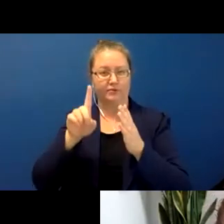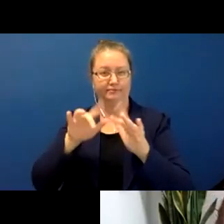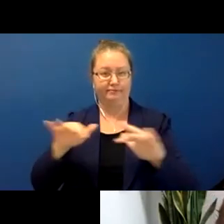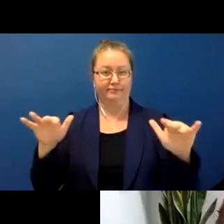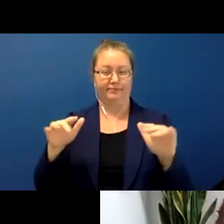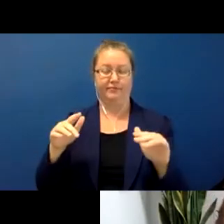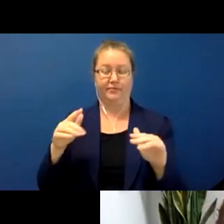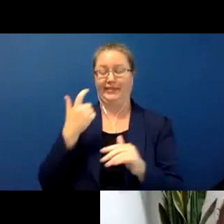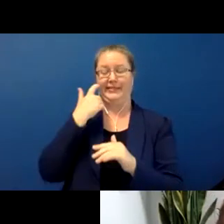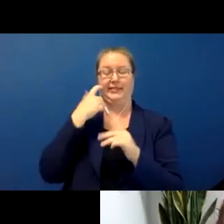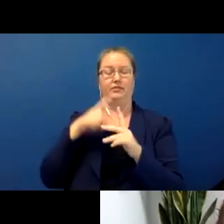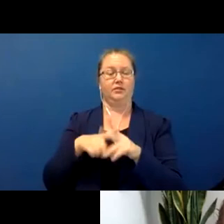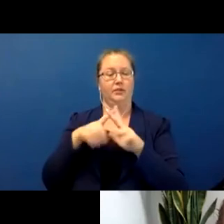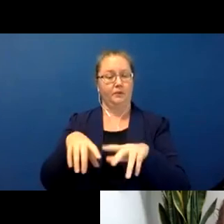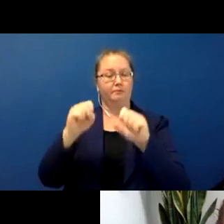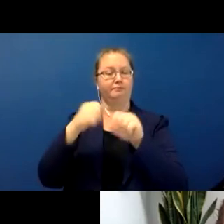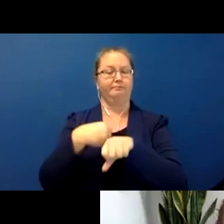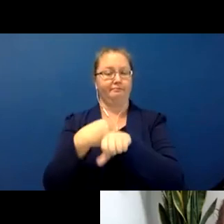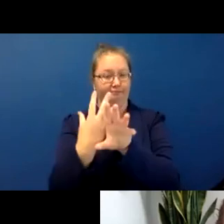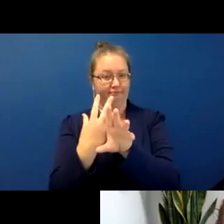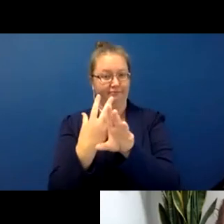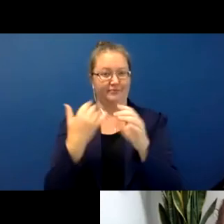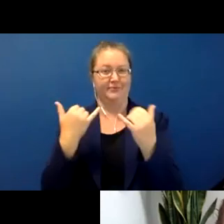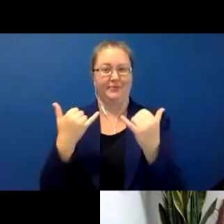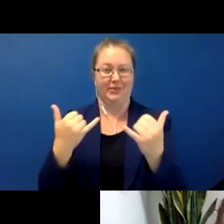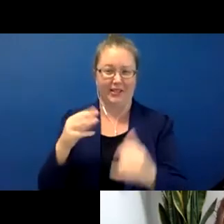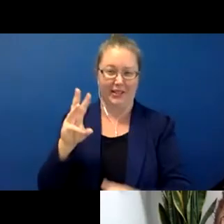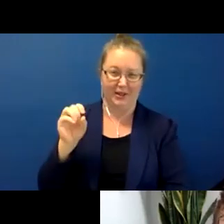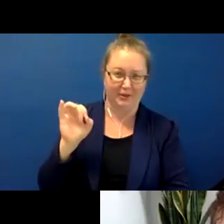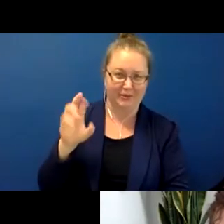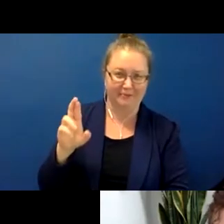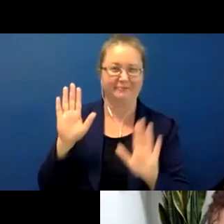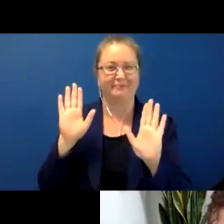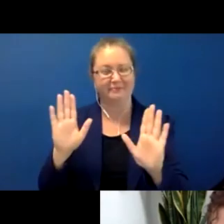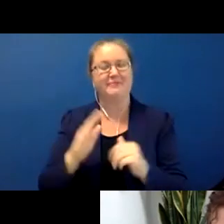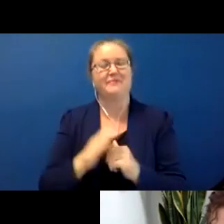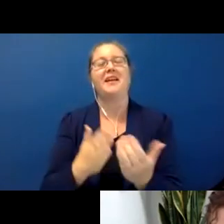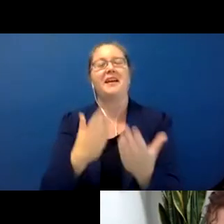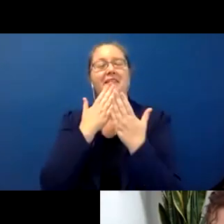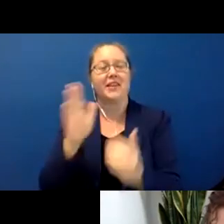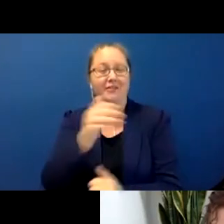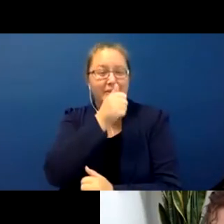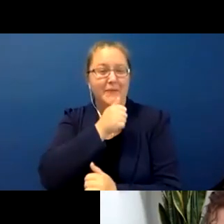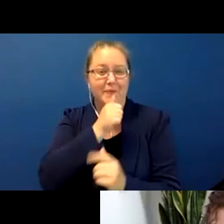so that's where we're at today. So we appreciate your patience as we sort out any technical